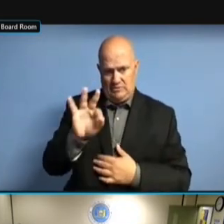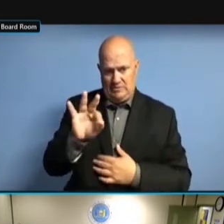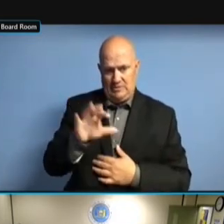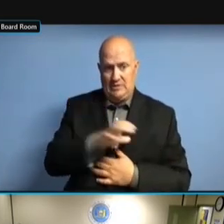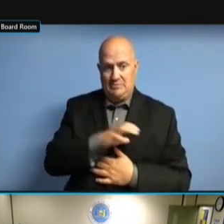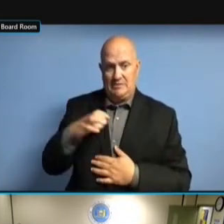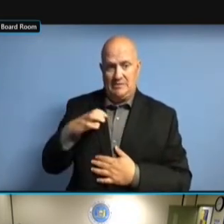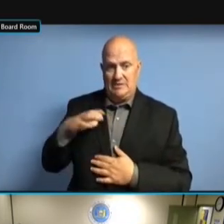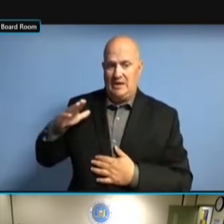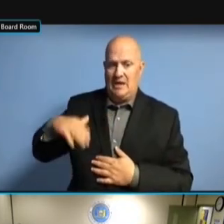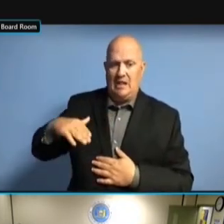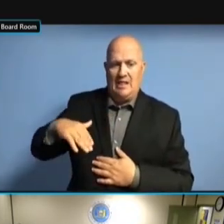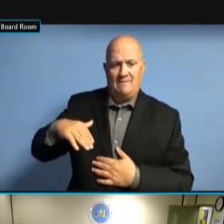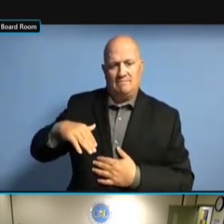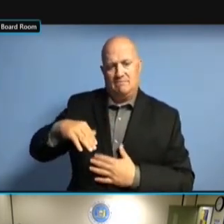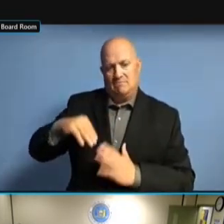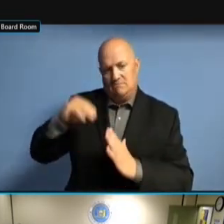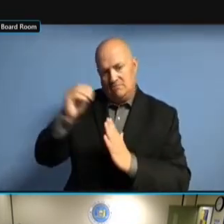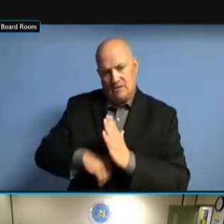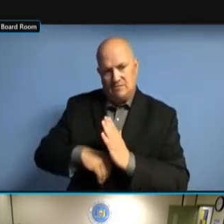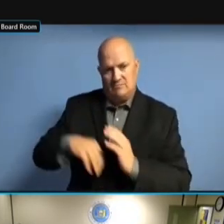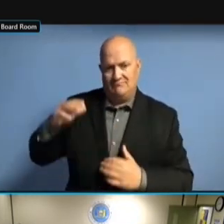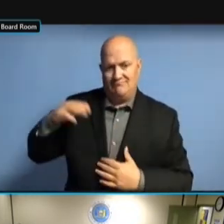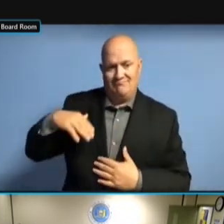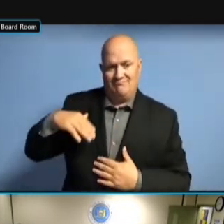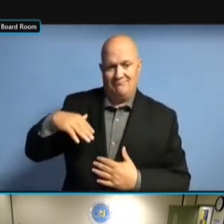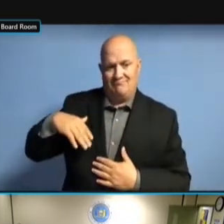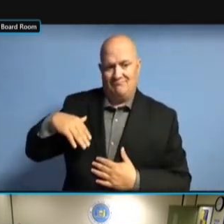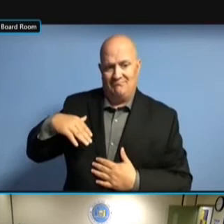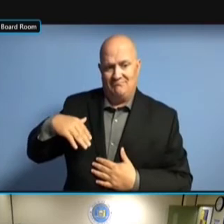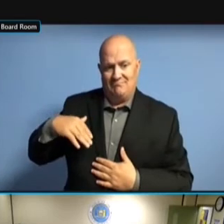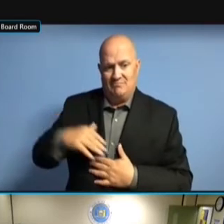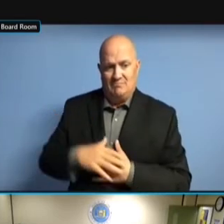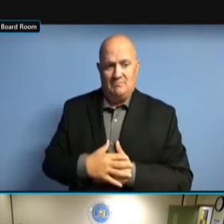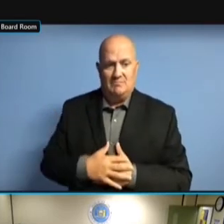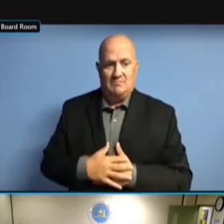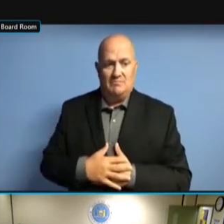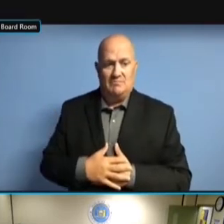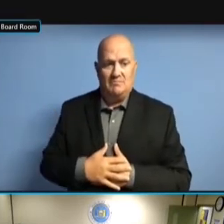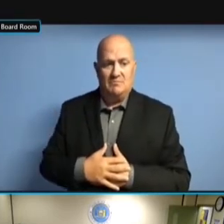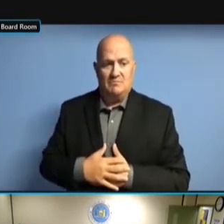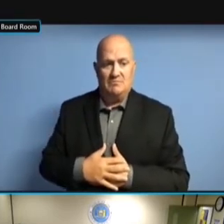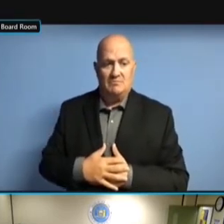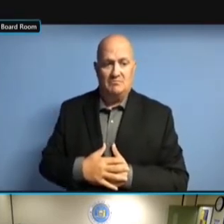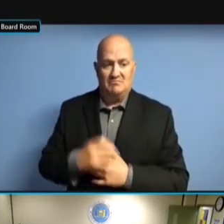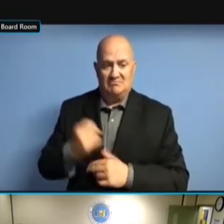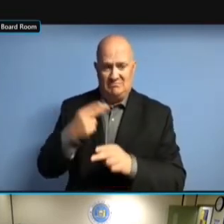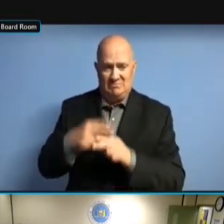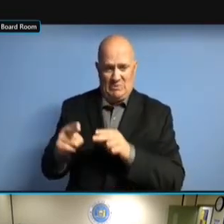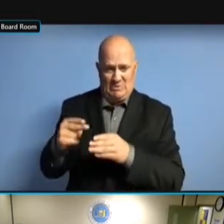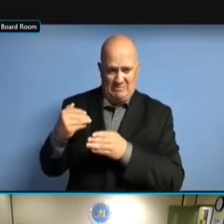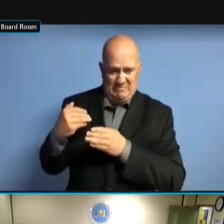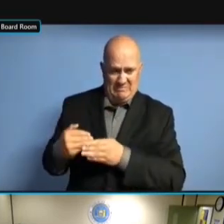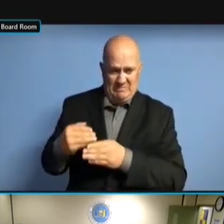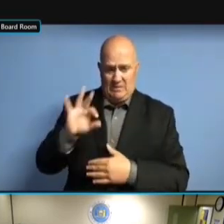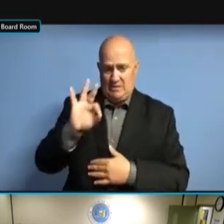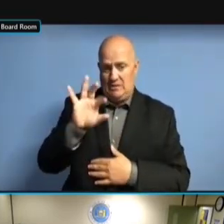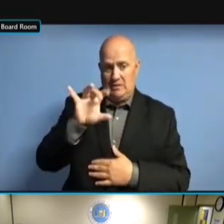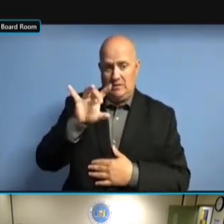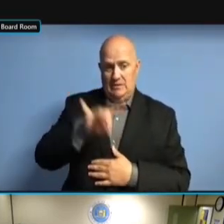IN A VERY BRIEF PERIOD OF TIME, IN A VERY BRIEF PERIOD OF TIME, 988 IN A VERY BRIEF PERIOD OF TIME, 988 HAVE IN A VERY BRIEF PERIOD OF TIME, 988 HAVE FOUND IN A VERY BRIEF PERIOD OF TIME, 988 HAVE FOUND REASON IN A VERY BRIEF PERIOD OF TIME, 988 HAVE FOUND REASON TO IN A VERY BRIEF PERIOD OF TIME, 988 HAVE FOUND REASON TO DO IN A VERY BRIEF PERIOD OF TIME, 988 HAVE FOUND REASON TO DO SO. 988 HAVE FOUND REASON TO DO SO. 988 HAVE FOUND REASON TO DO SO. THAT 988 HAVE FOUND REASON TO DO SO. THAT STILL 988 HAVE FOUND REASON TO DO SO. THAT STILL LEAVES 988 HAVE FOUND REASON TO DO SO. THAT STILL LEAVES 3,451 988 HAVE FOUND REASON TO DO SO. THAT STILL LEAVES 3,451 OUT THAT STILL LEAVES 3,451 OUT THAT STILL LEAVES 3,451 OUT THERE THAT STILL LEAVES 3,451 OUT THERE THAT THAT STILL LEAVES 3,451 OUT THERE THAT CLEARLY THAT STILL LEAVES 3,451 OUT THERE THAT CLEARLY ARE